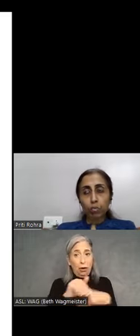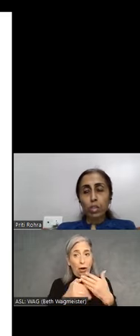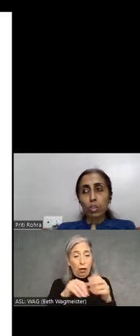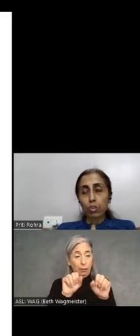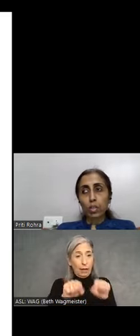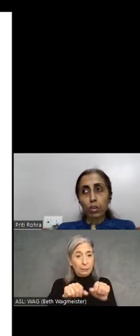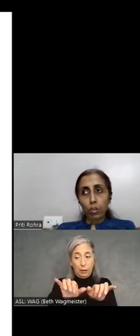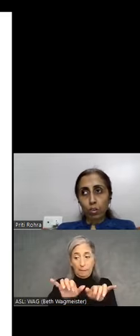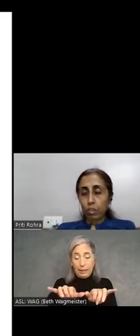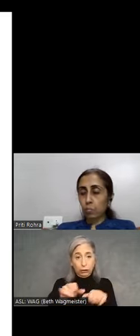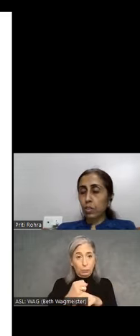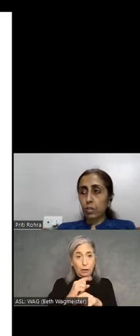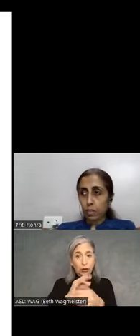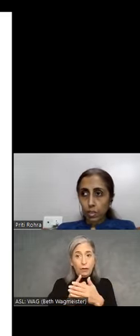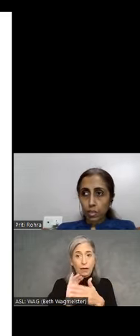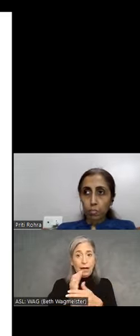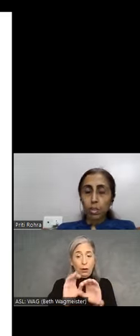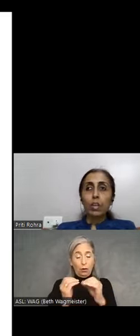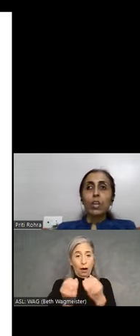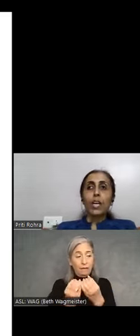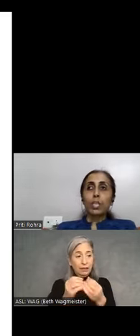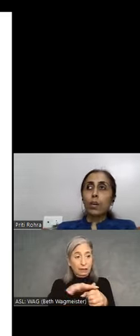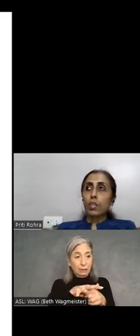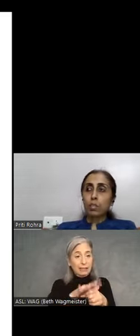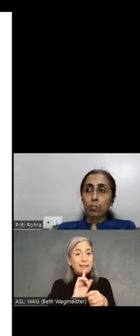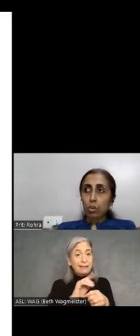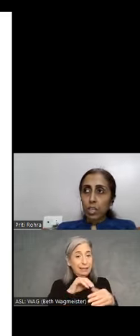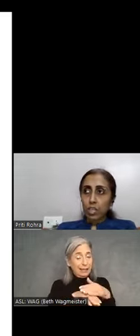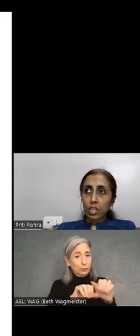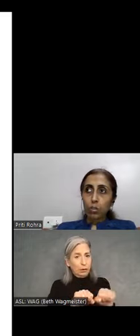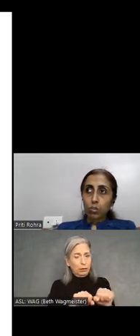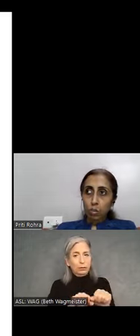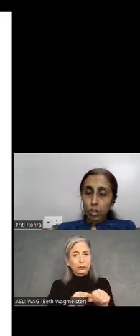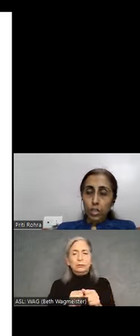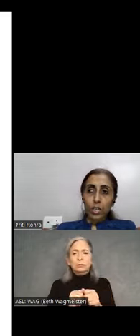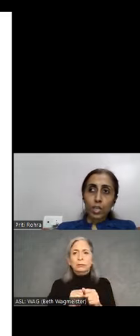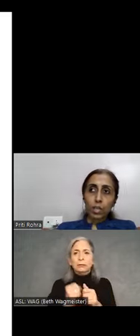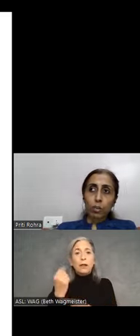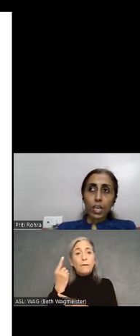make sure our office space is accessible. As far as remote testing goes. You know,